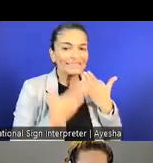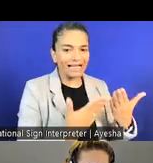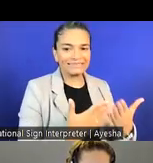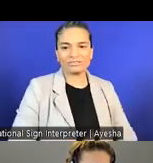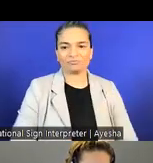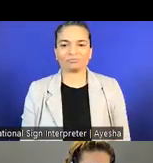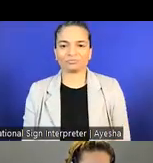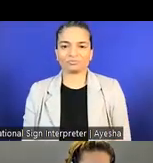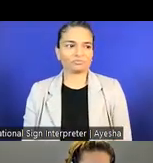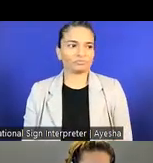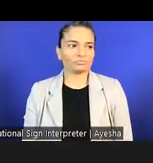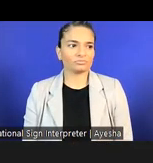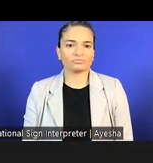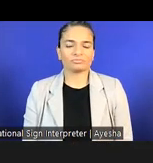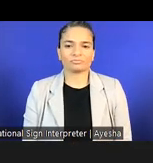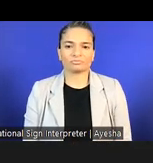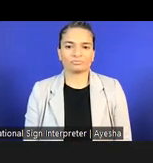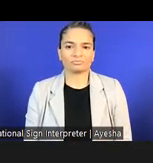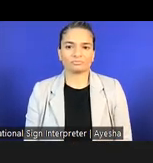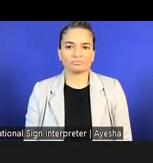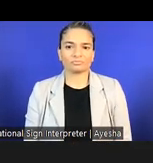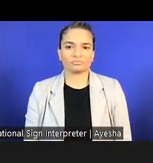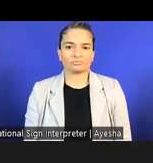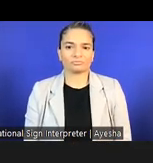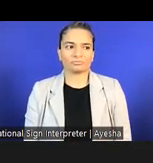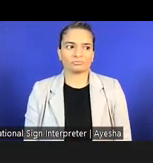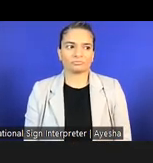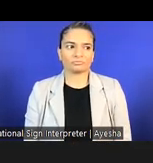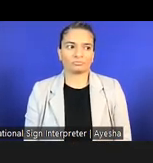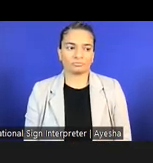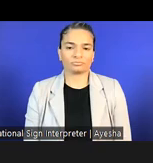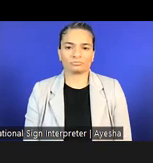Thank you. Ashley Holben: I'd like to welcome Catherine.